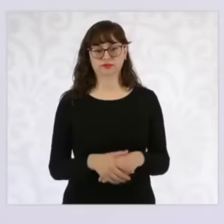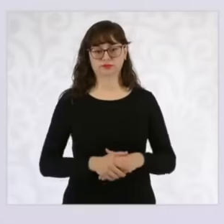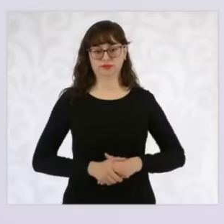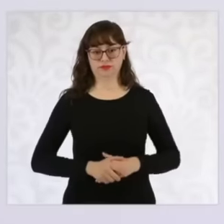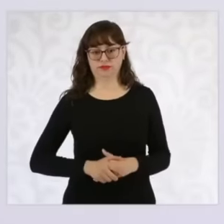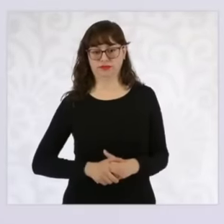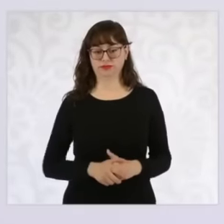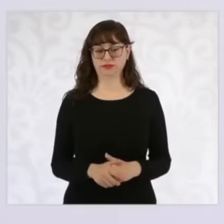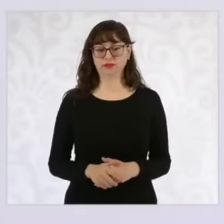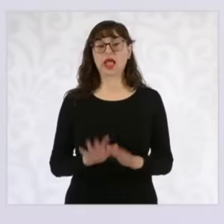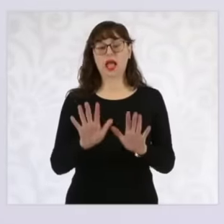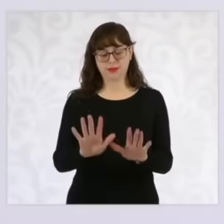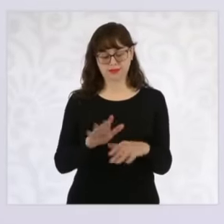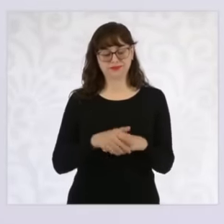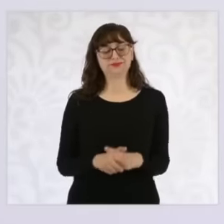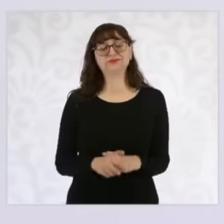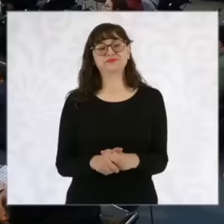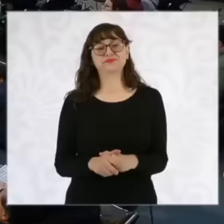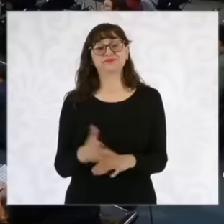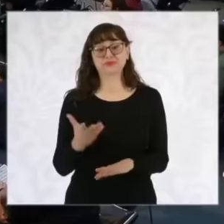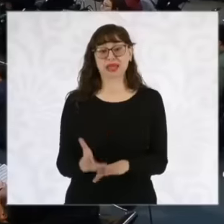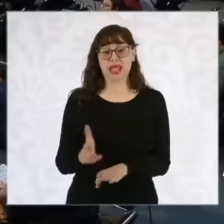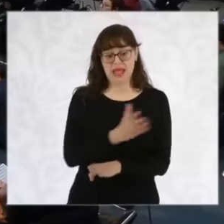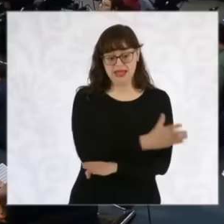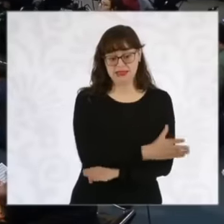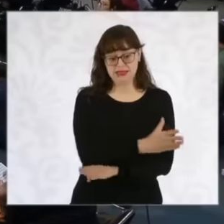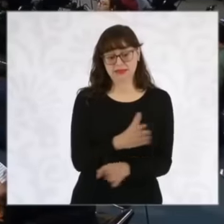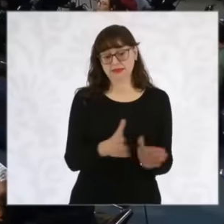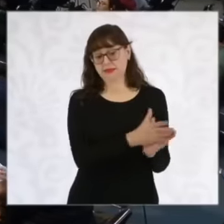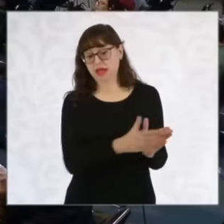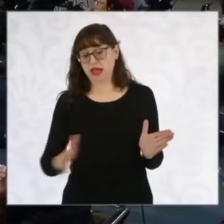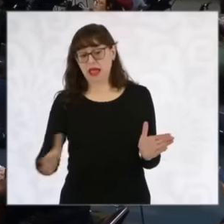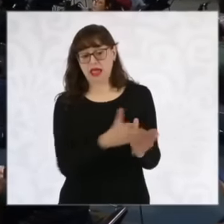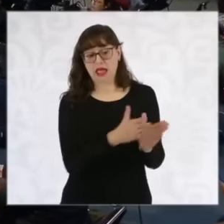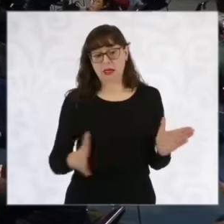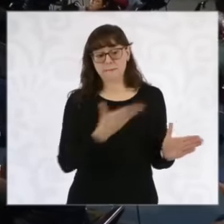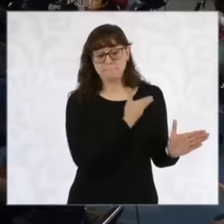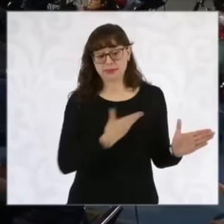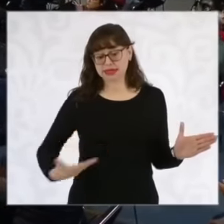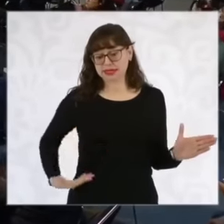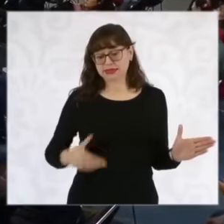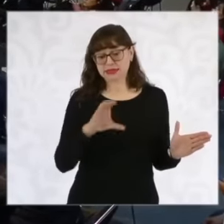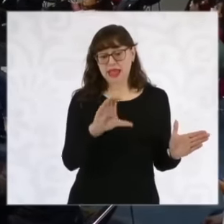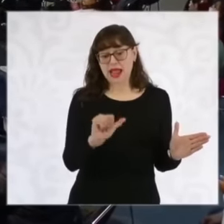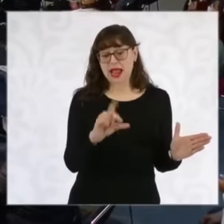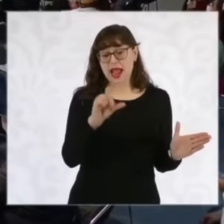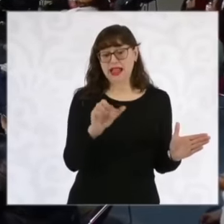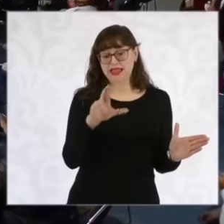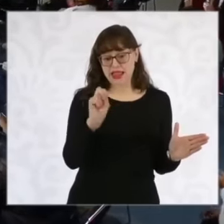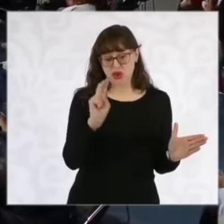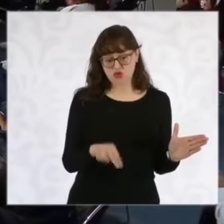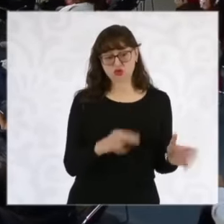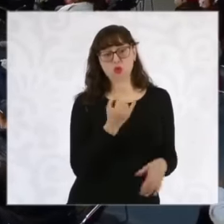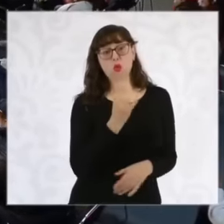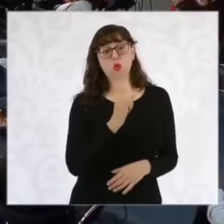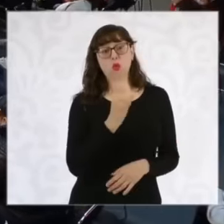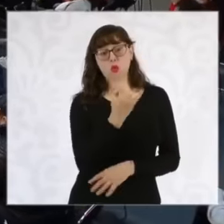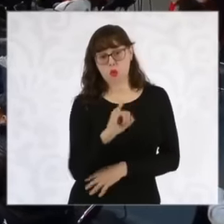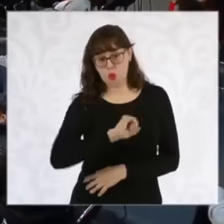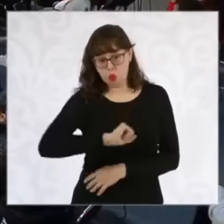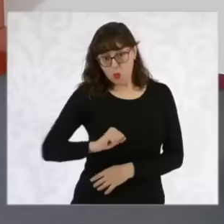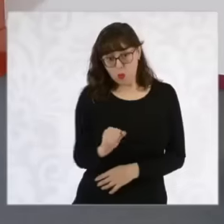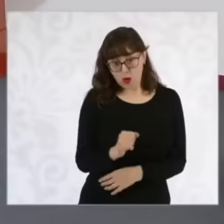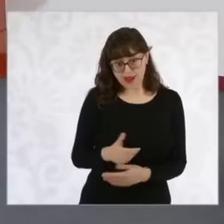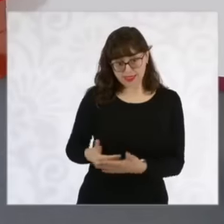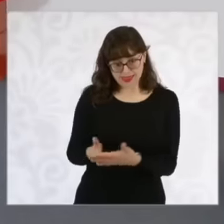were a business. It was the serious problem that was supposedly to help the mothers